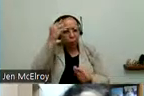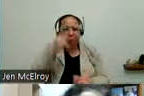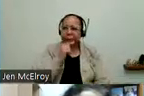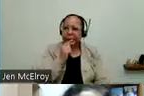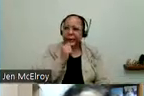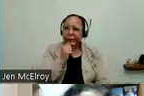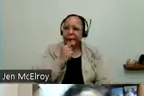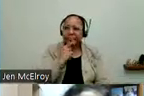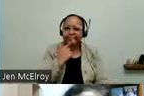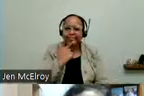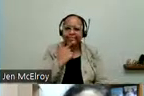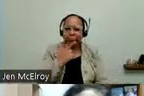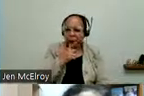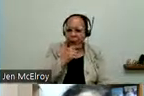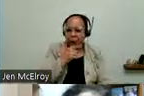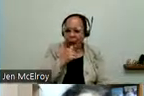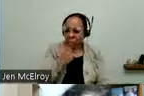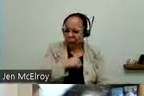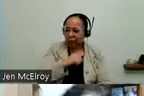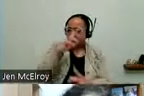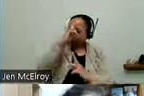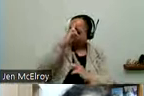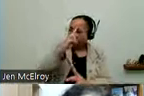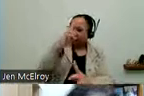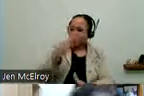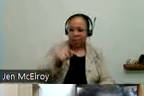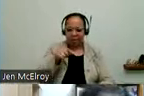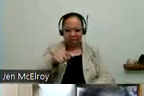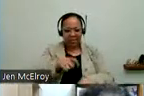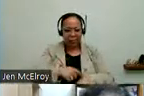can we honor at this moment. So thank you for thinking about that.